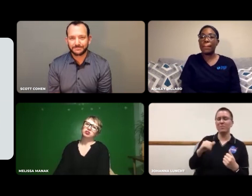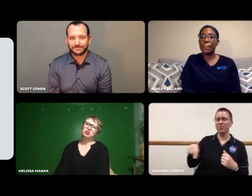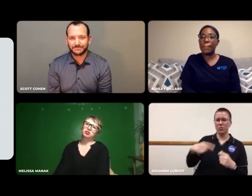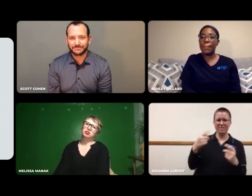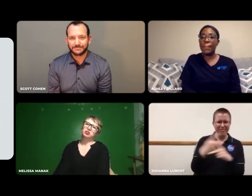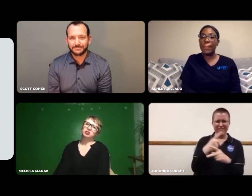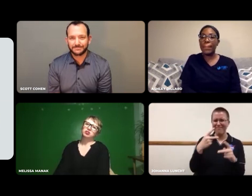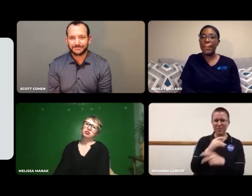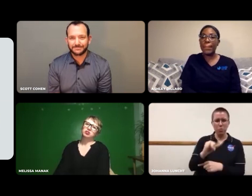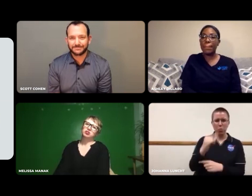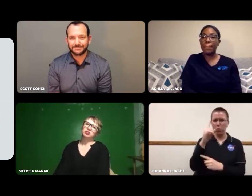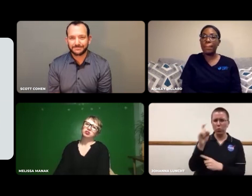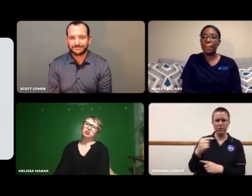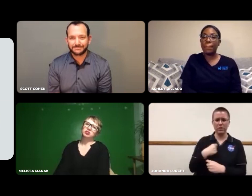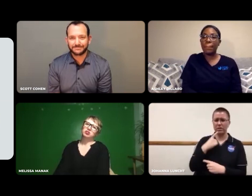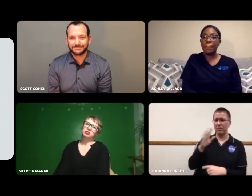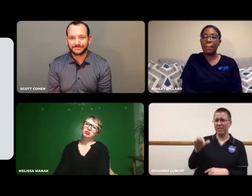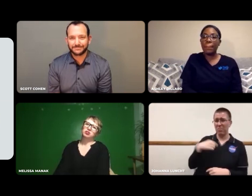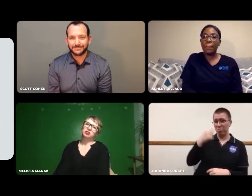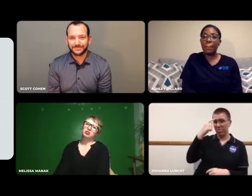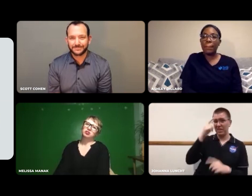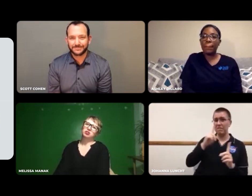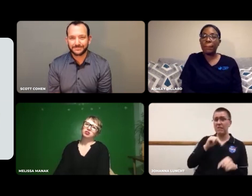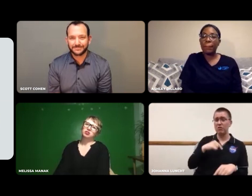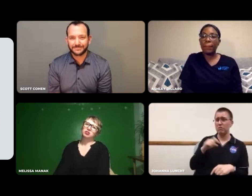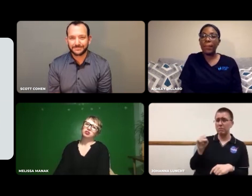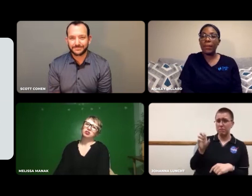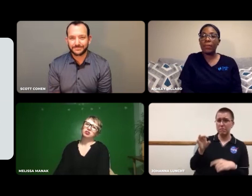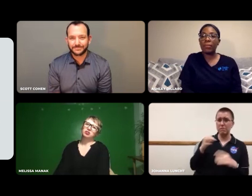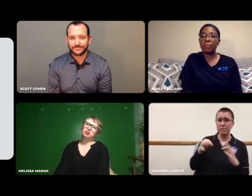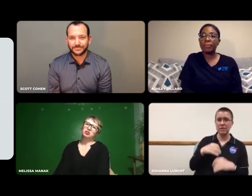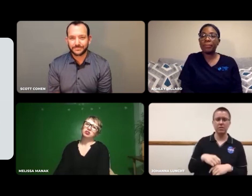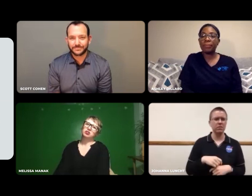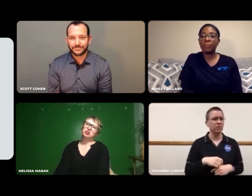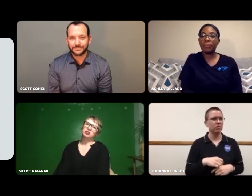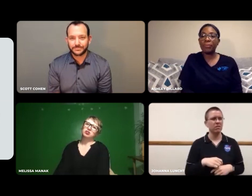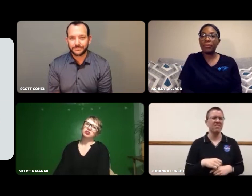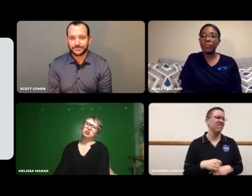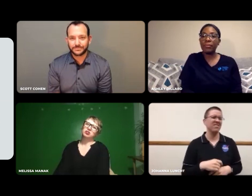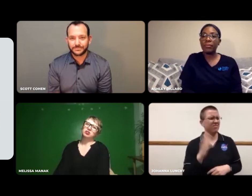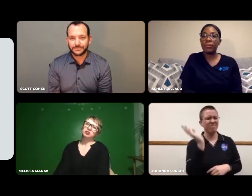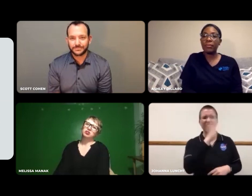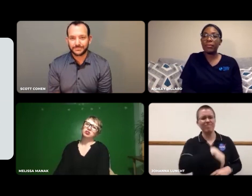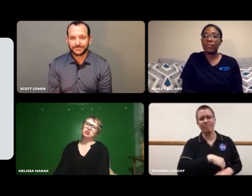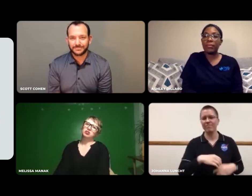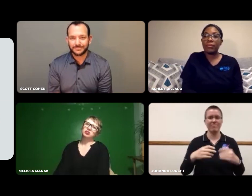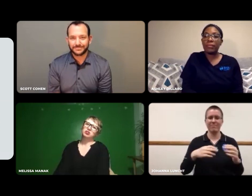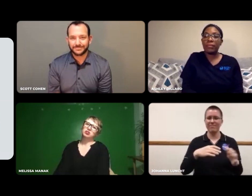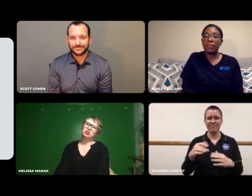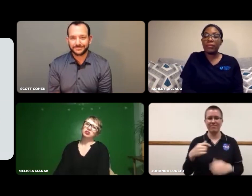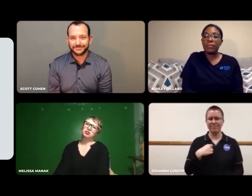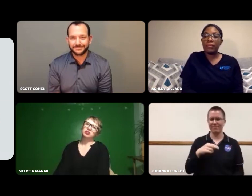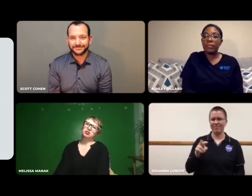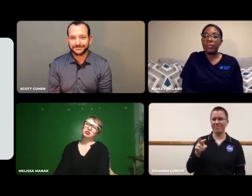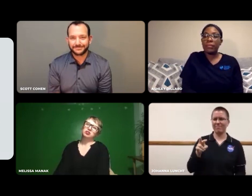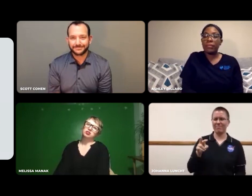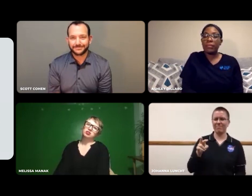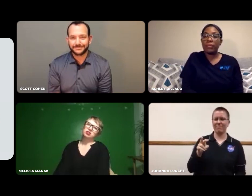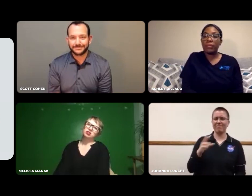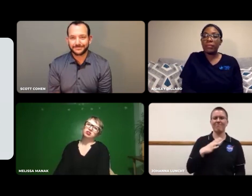We were trying to figure out this one problem in class. I'd give my input, and they'd discard it.